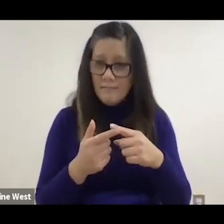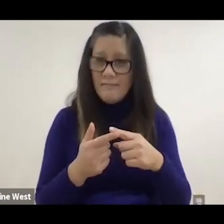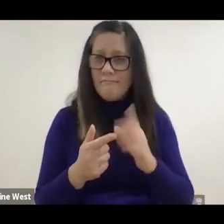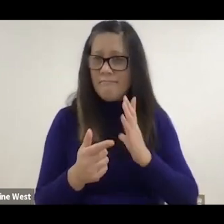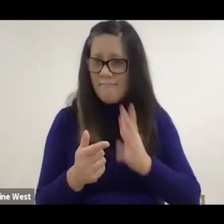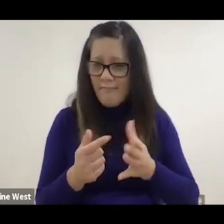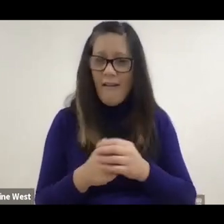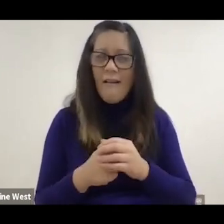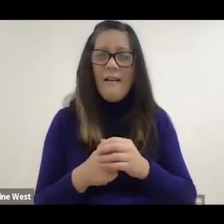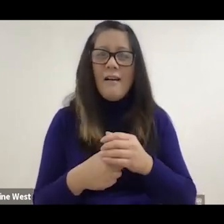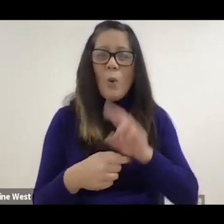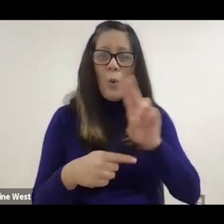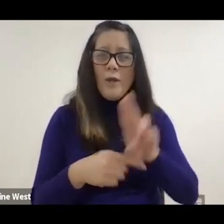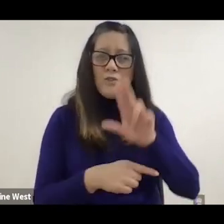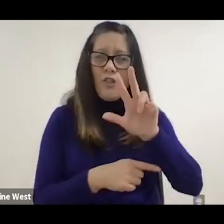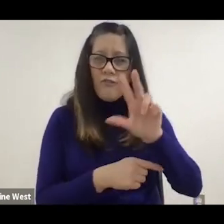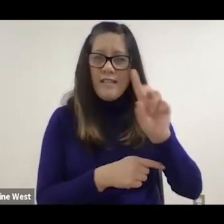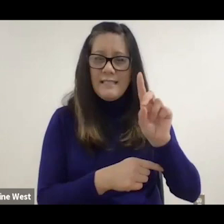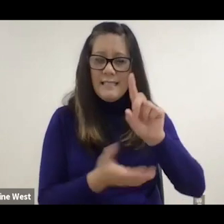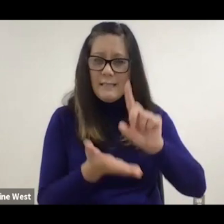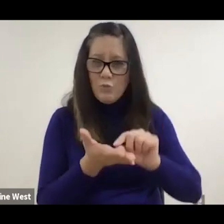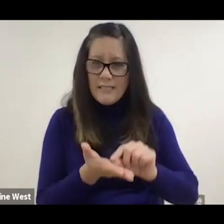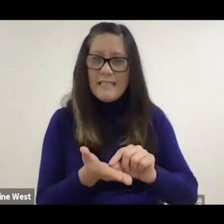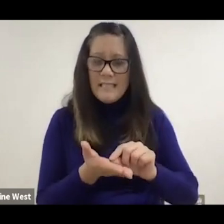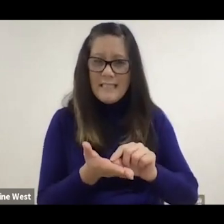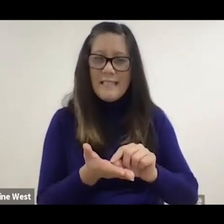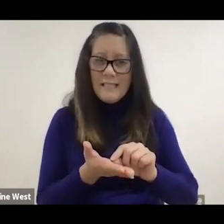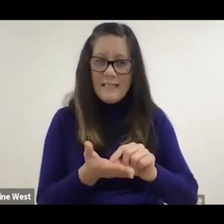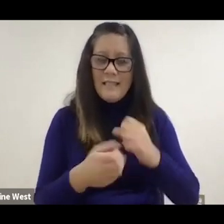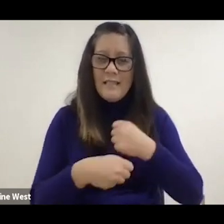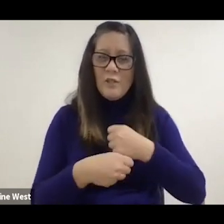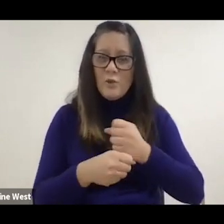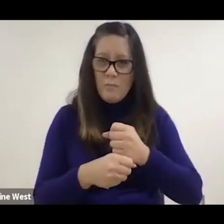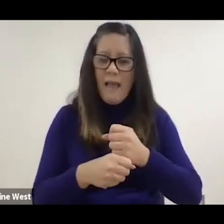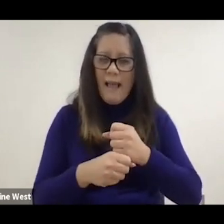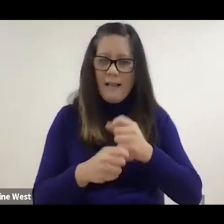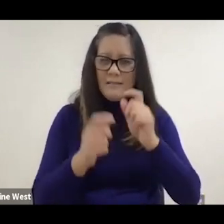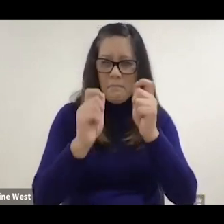make a sheet to go around the switch and and that this could be mounted